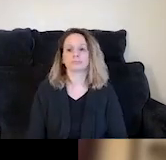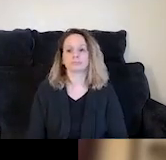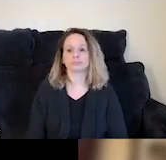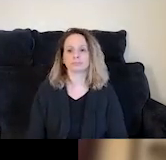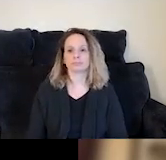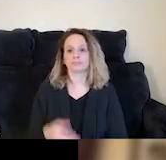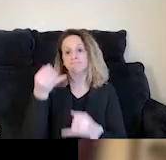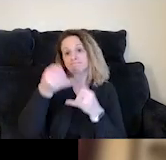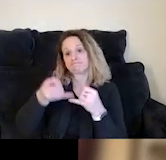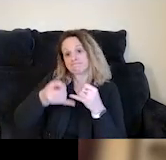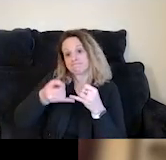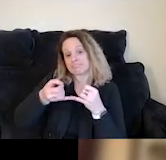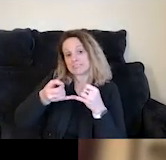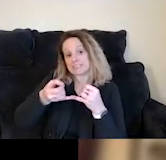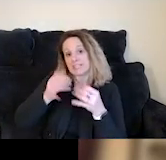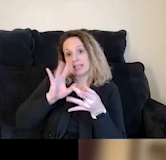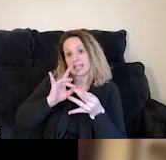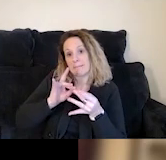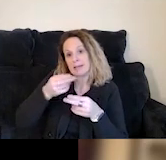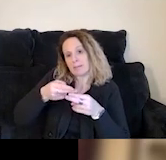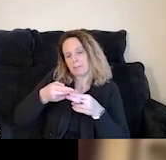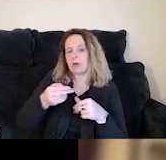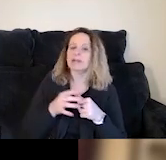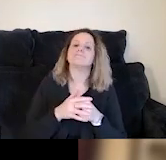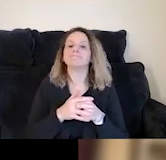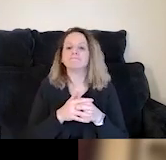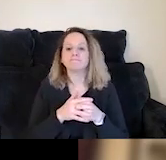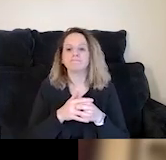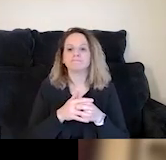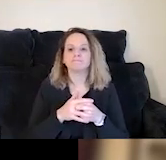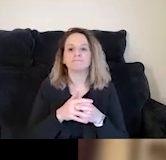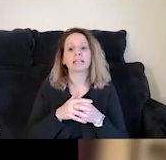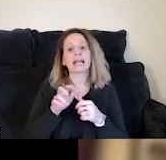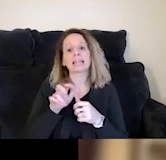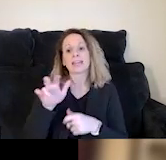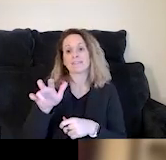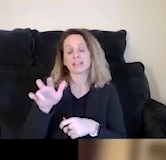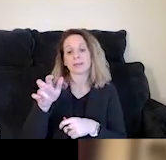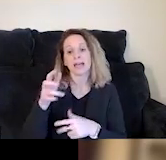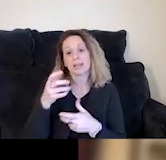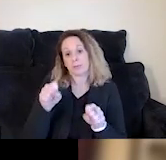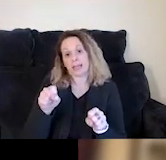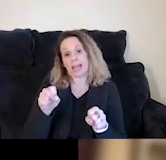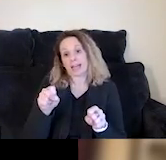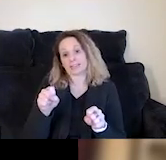And lastly, I mentioned this briefly before, but as much investment as we and others can make in prevention and front-end,